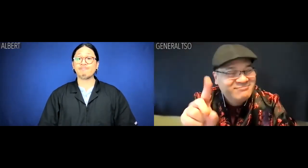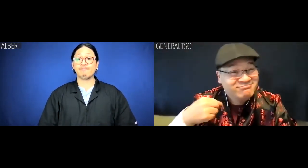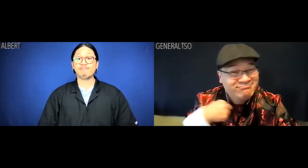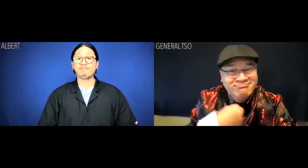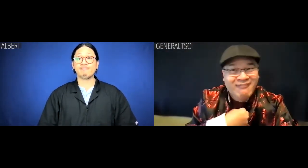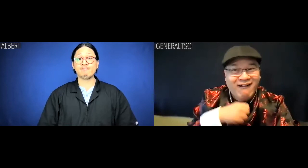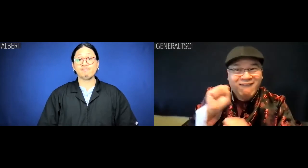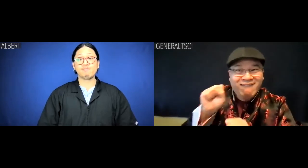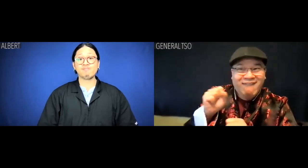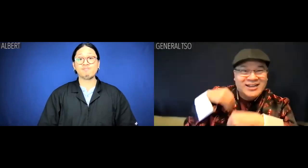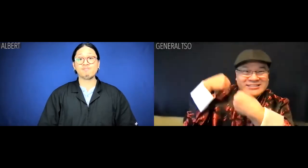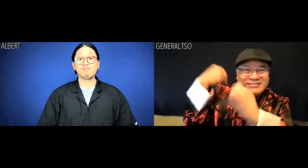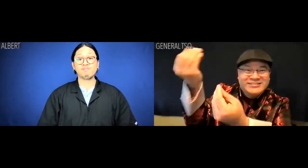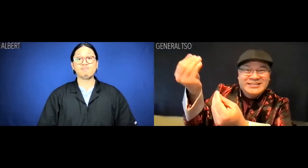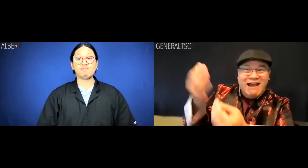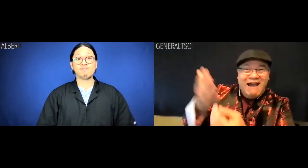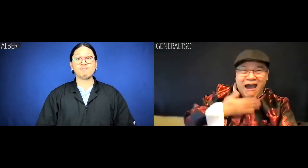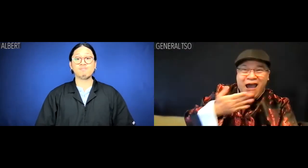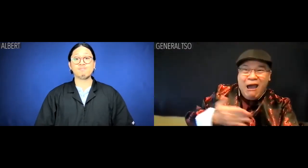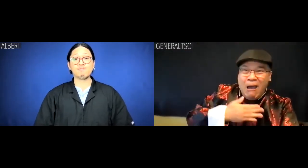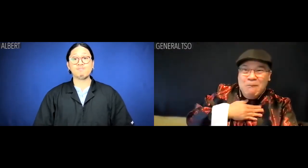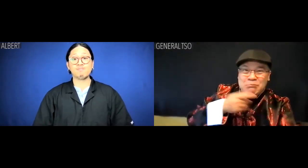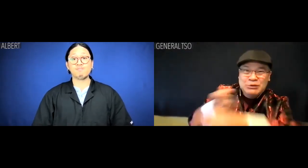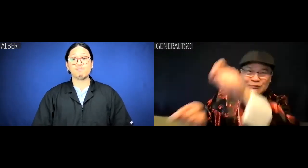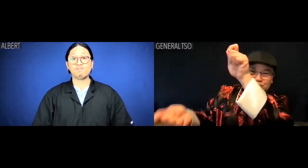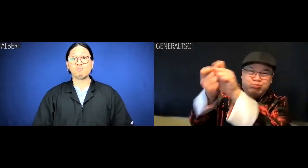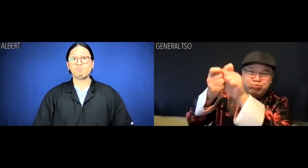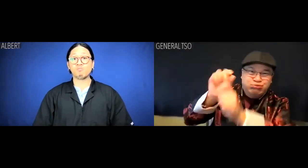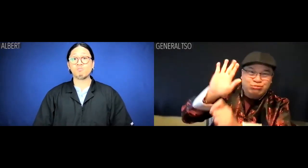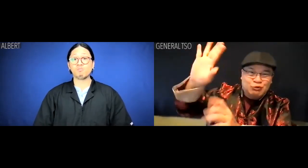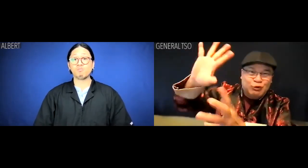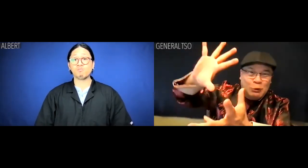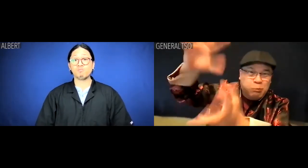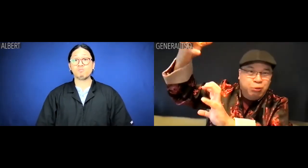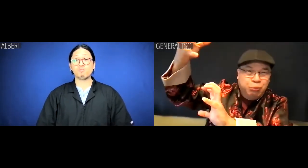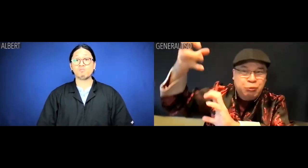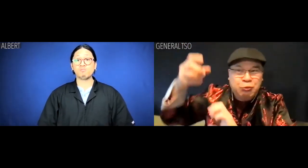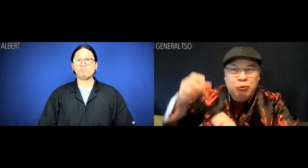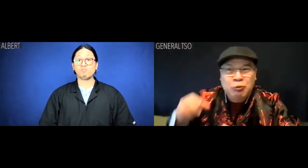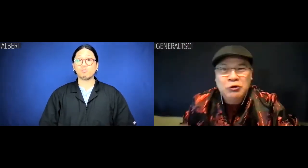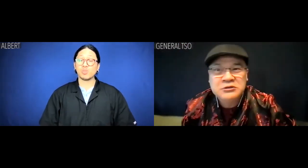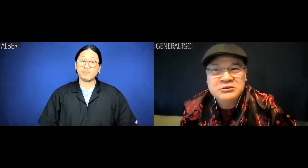we are happy to add to the chaos.